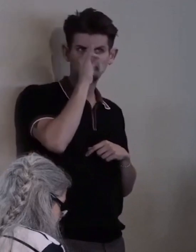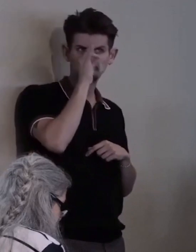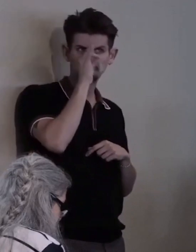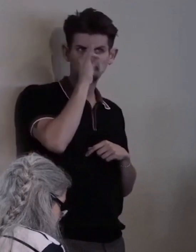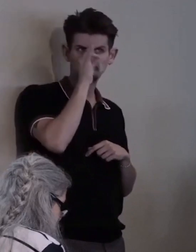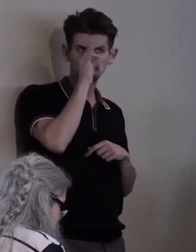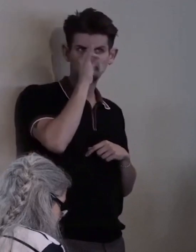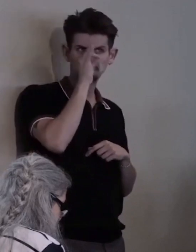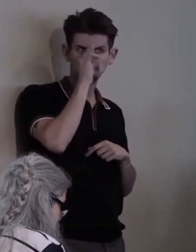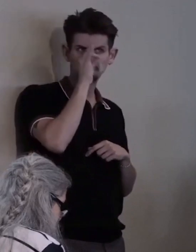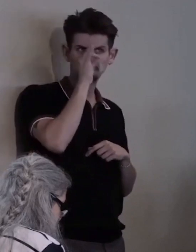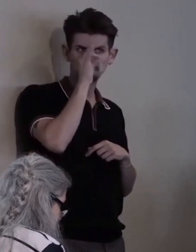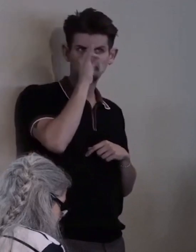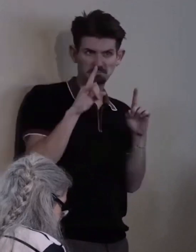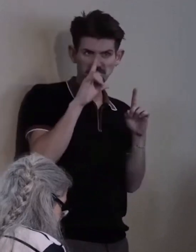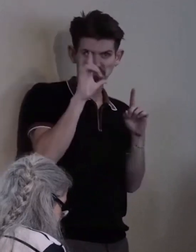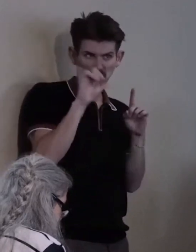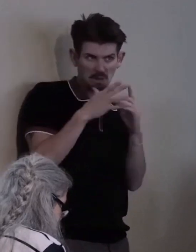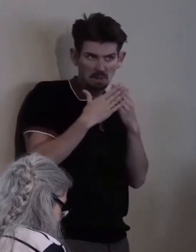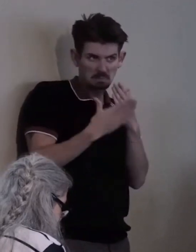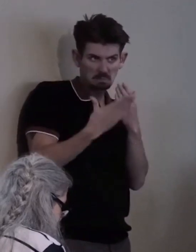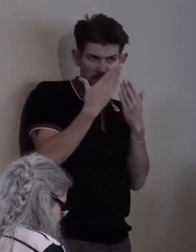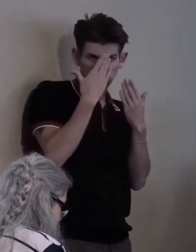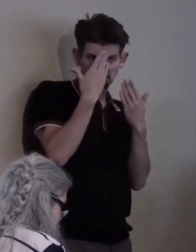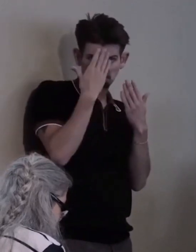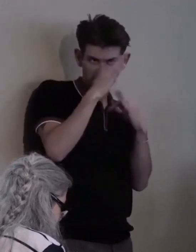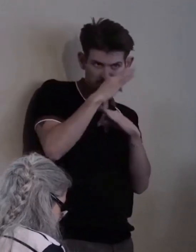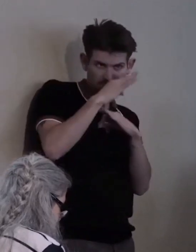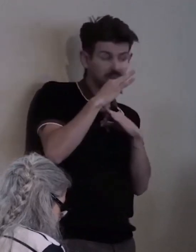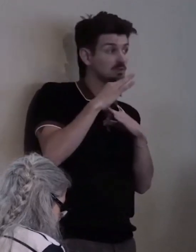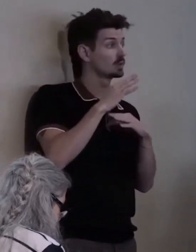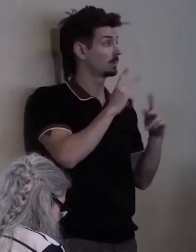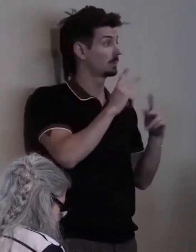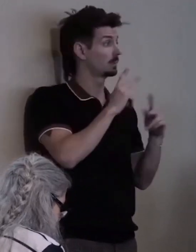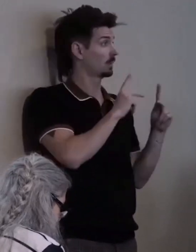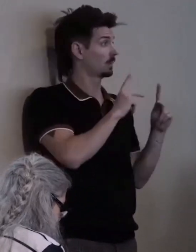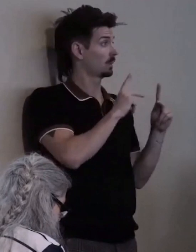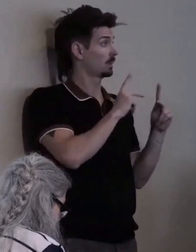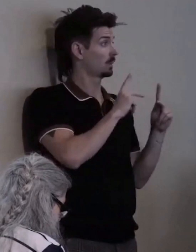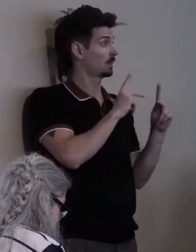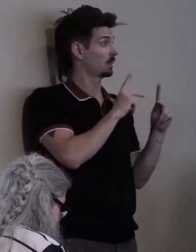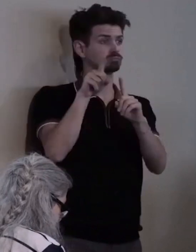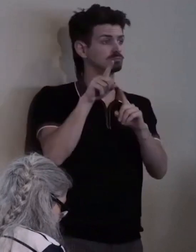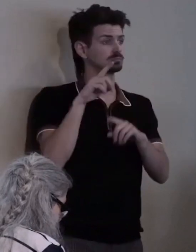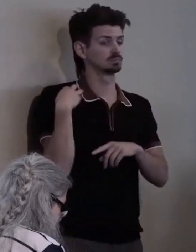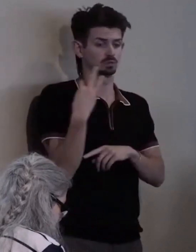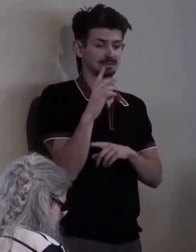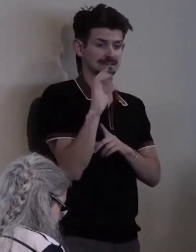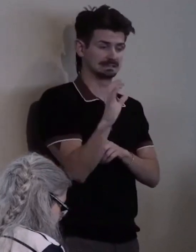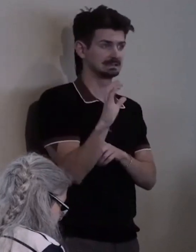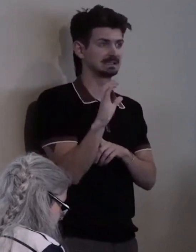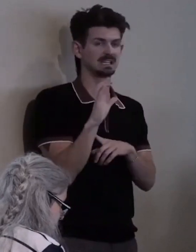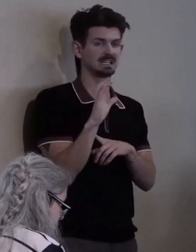And those of us who went to Washington to lobby for it were well aware of the compromises